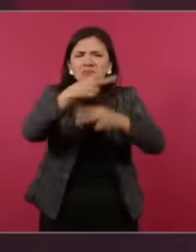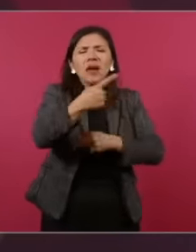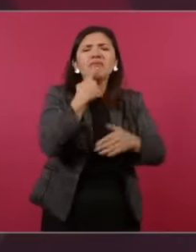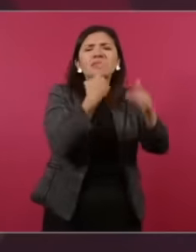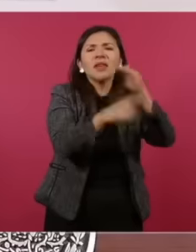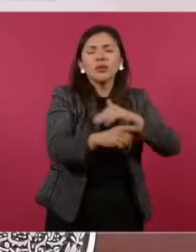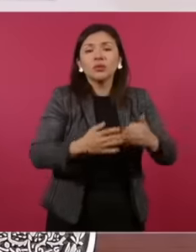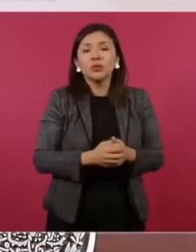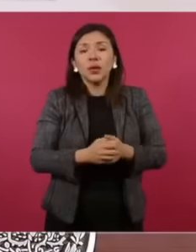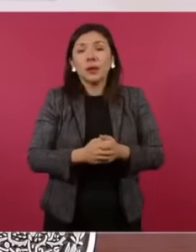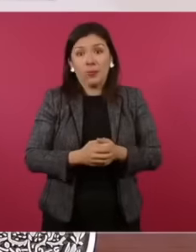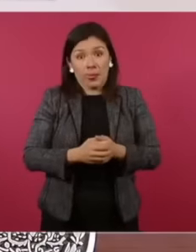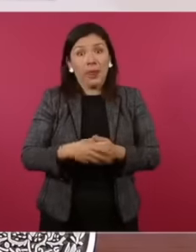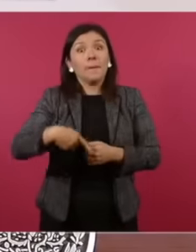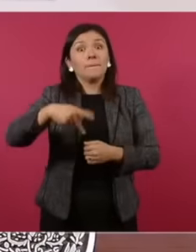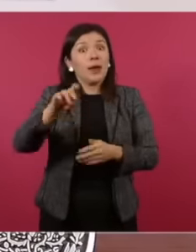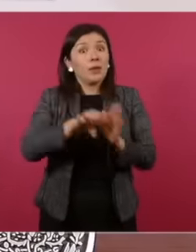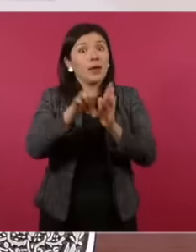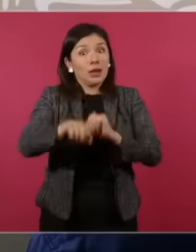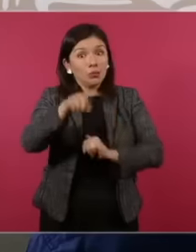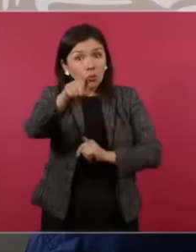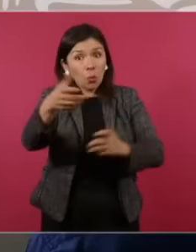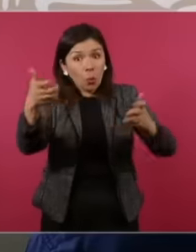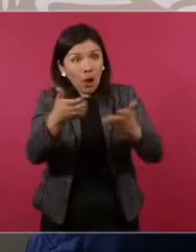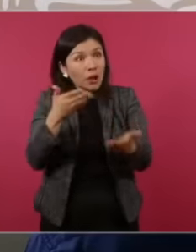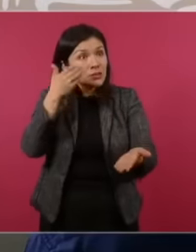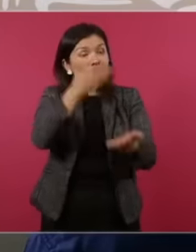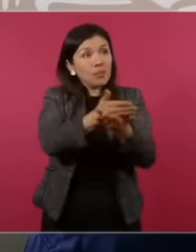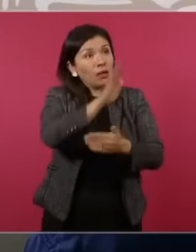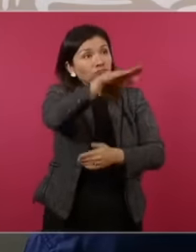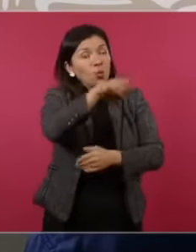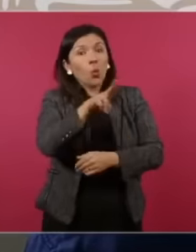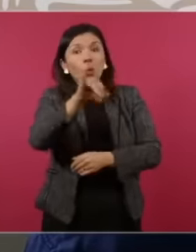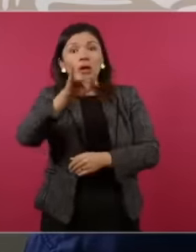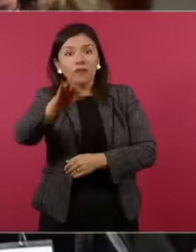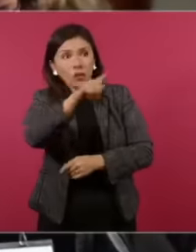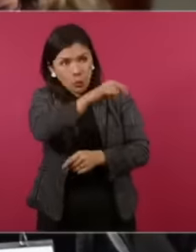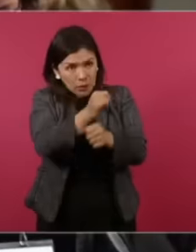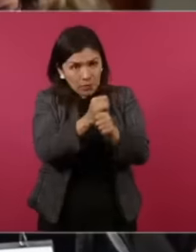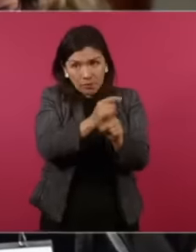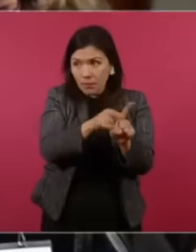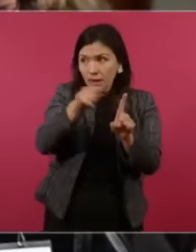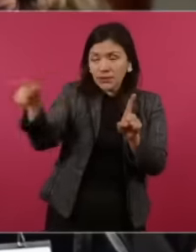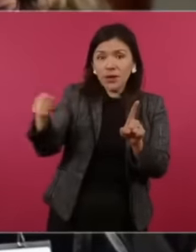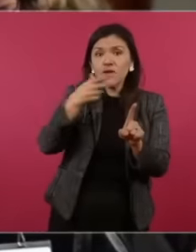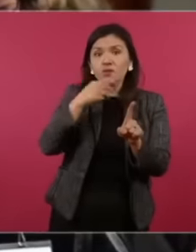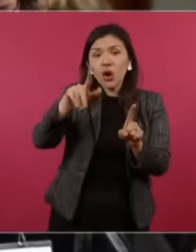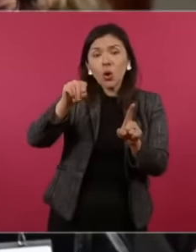honorable it would be for you if you did it, if you told him Hey wif investigate this Milka